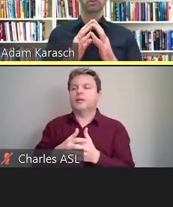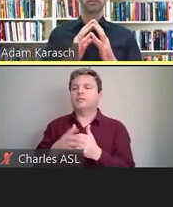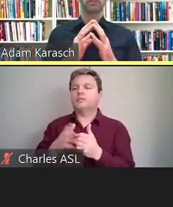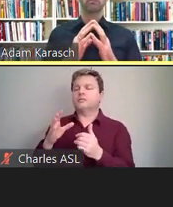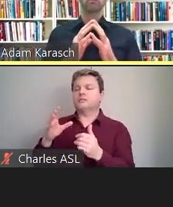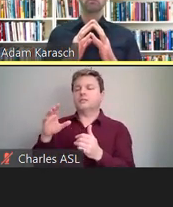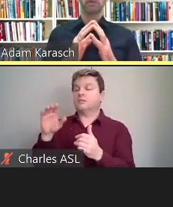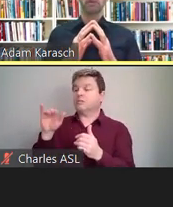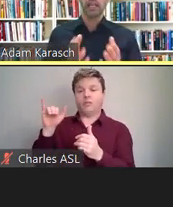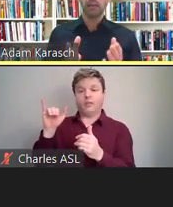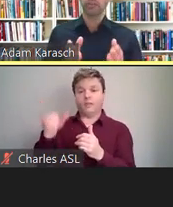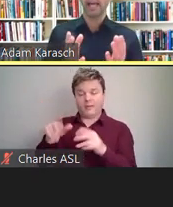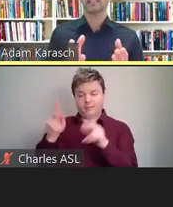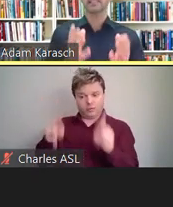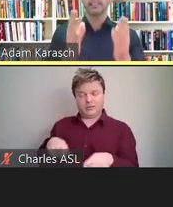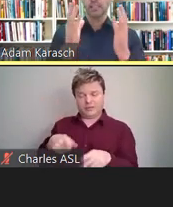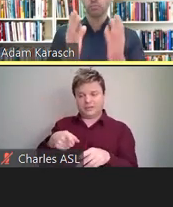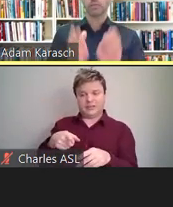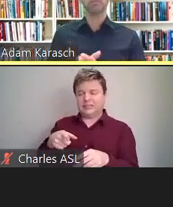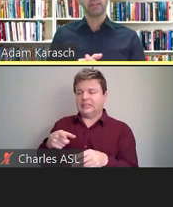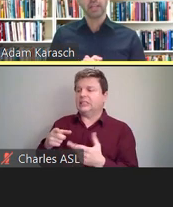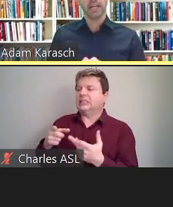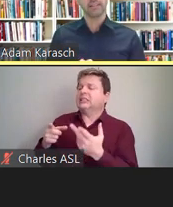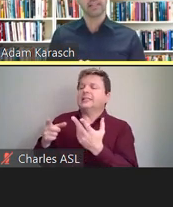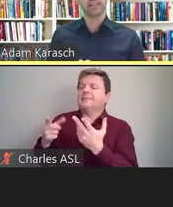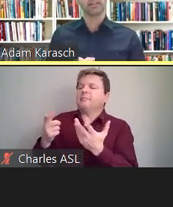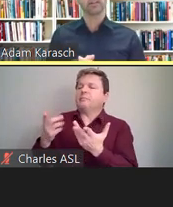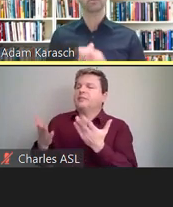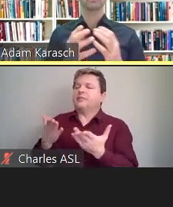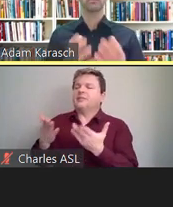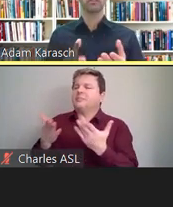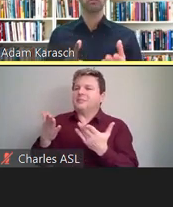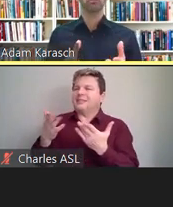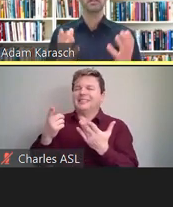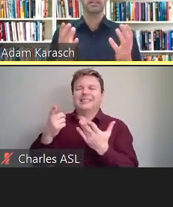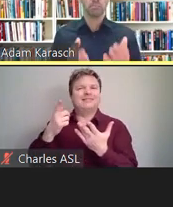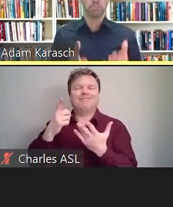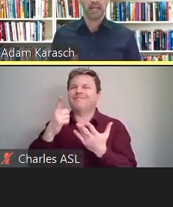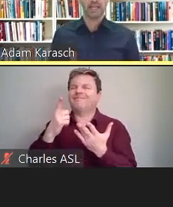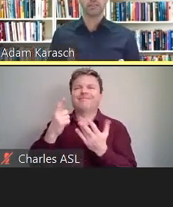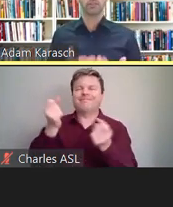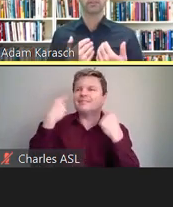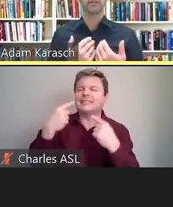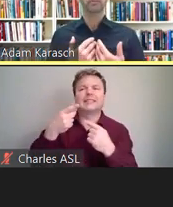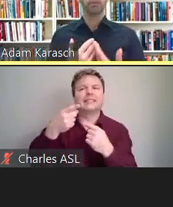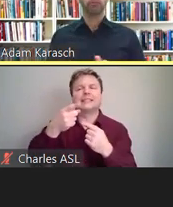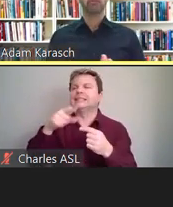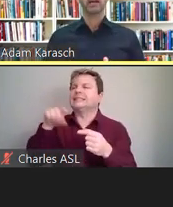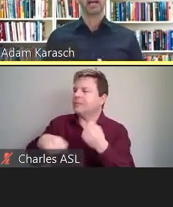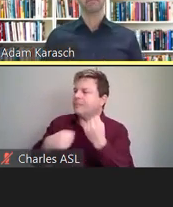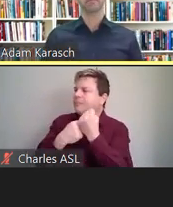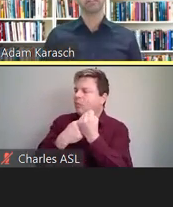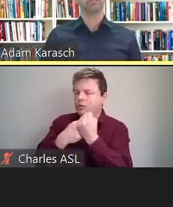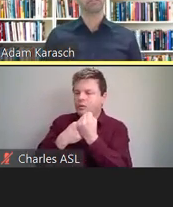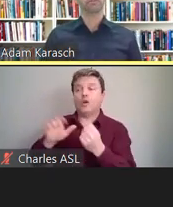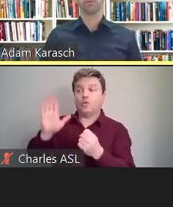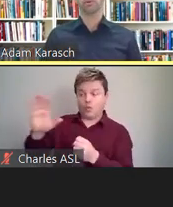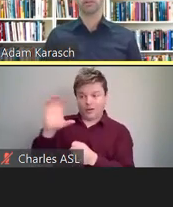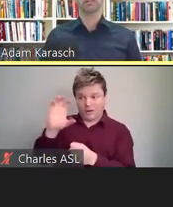is unable to access specific content, your institution is obliged to provide accommodations for--